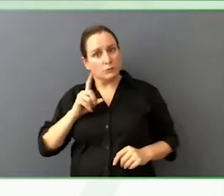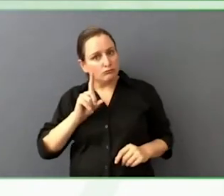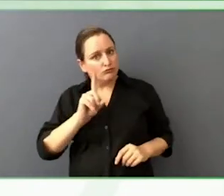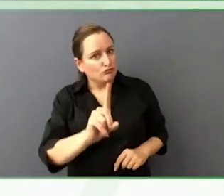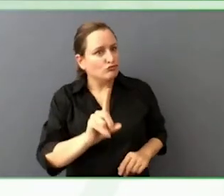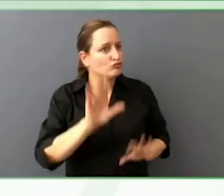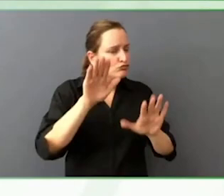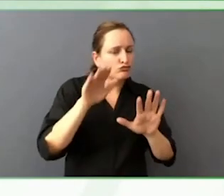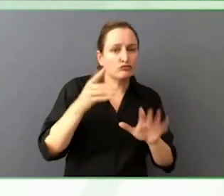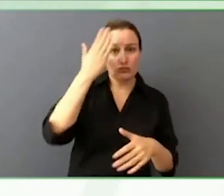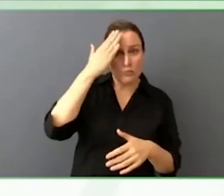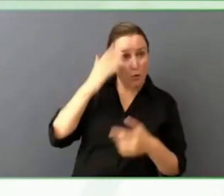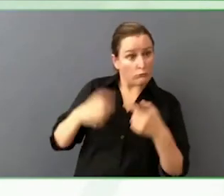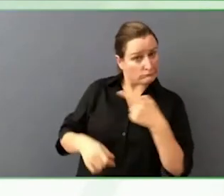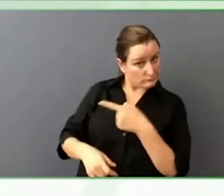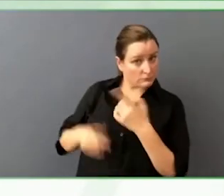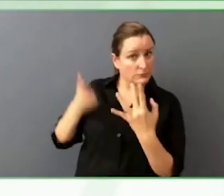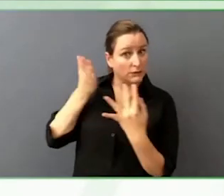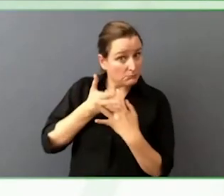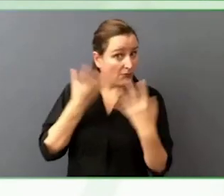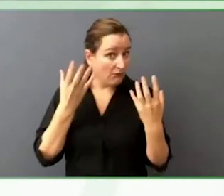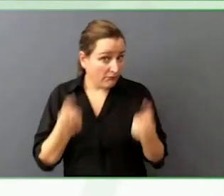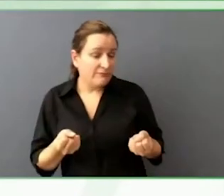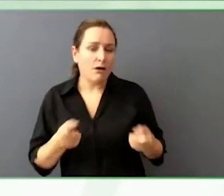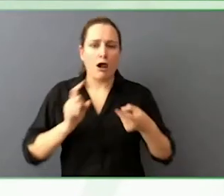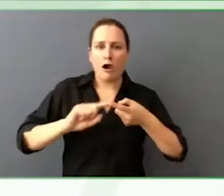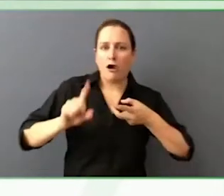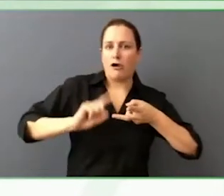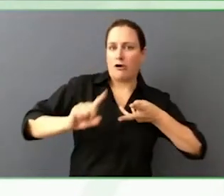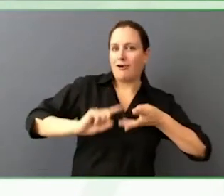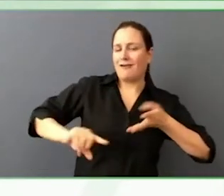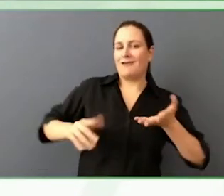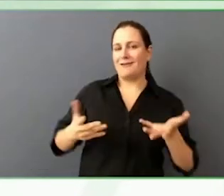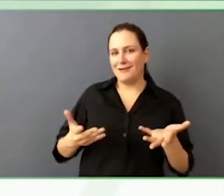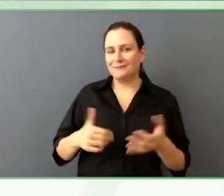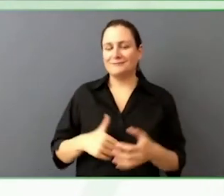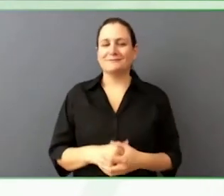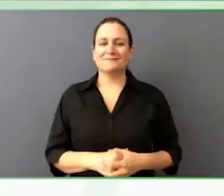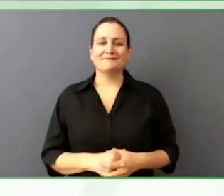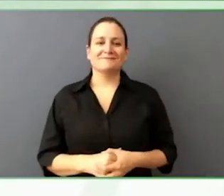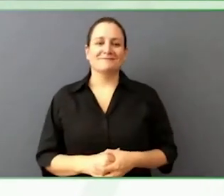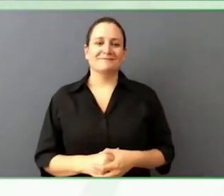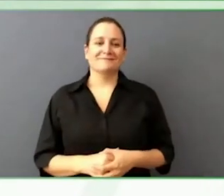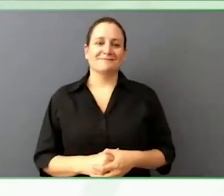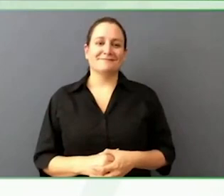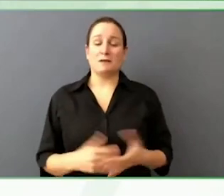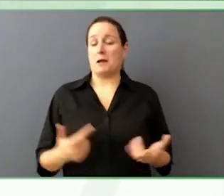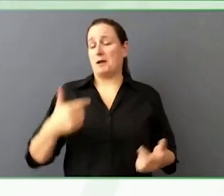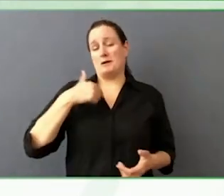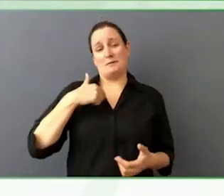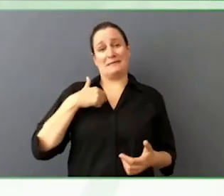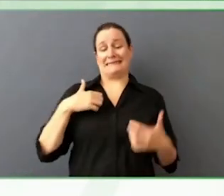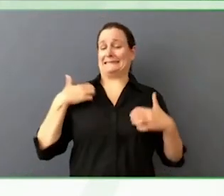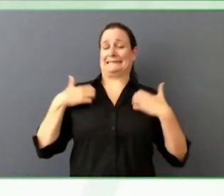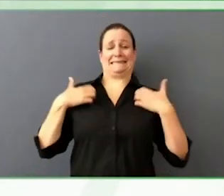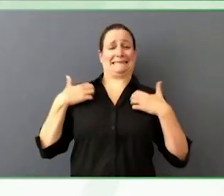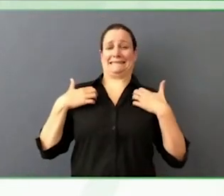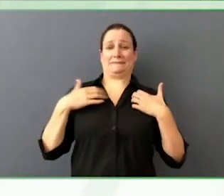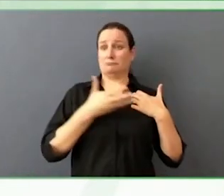If people want to tweet at me, give me a call, I am happy to help where I can on a personal level.